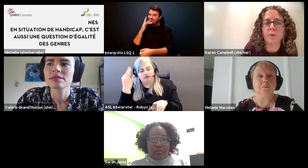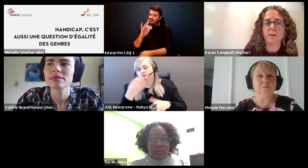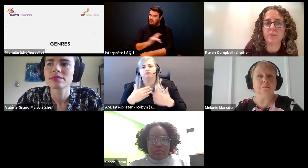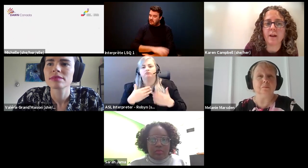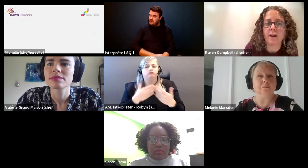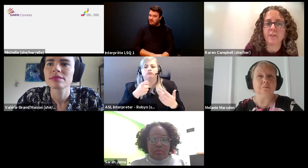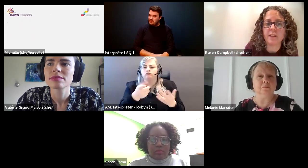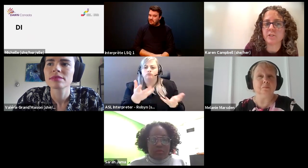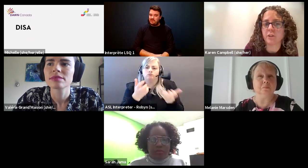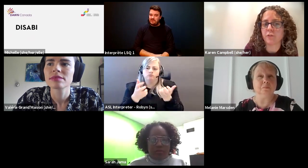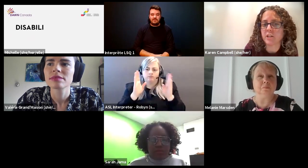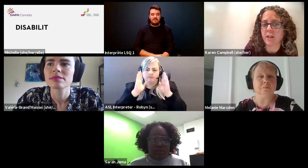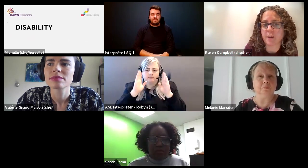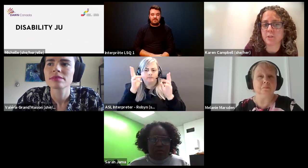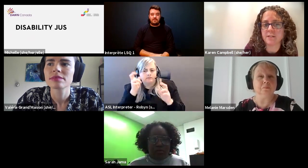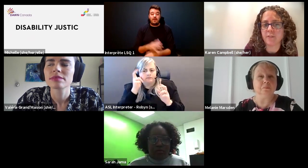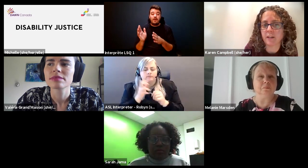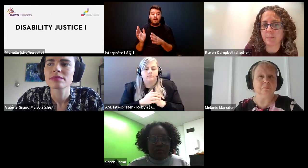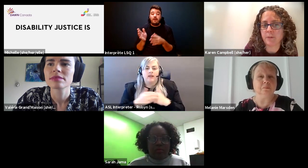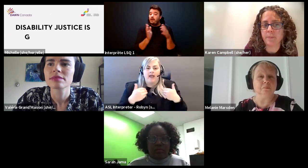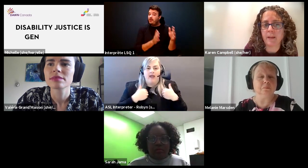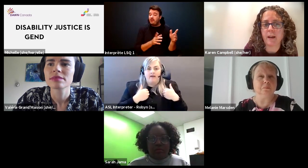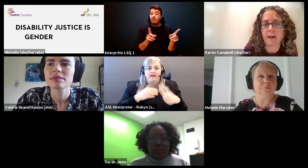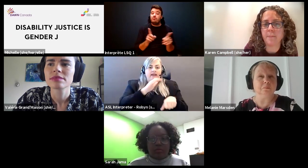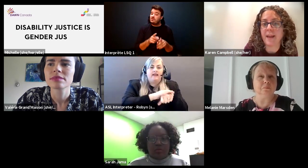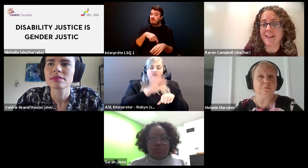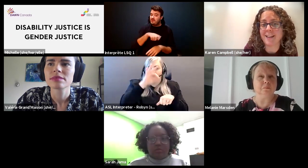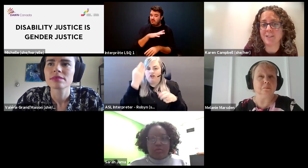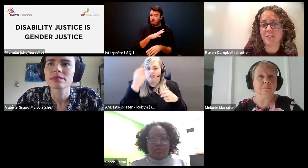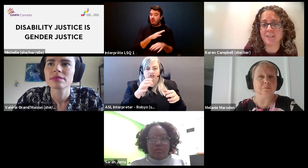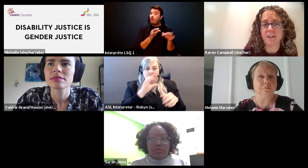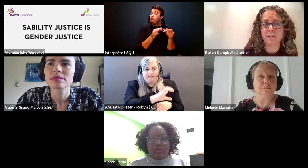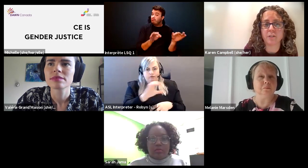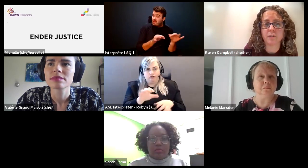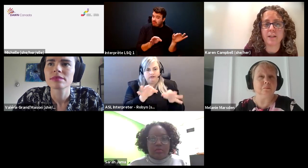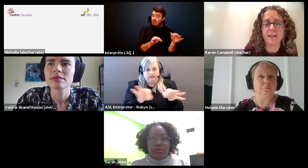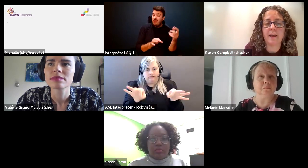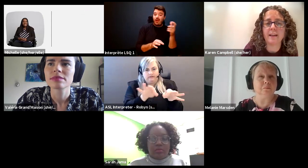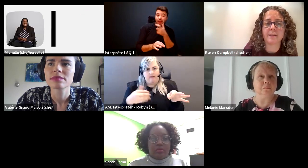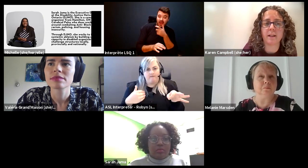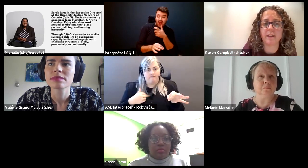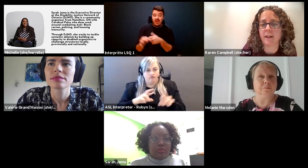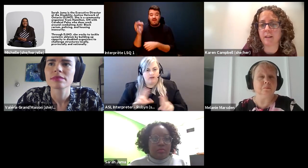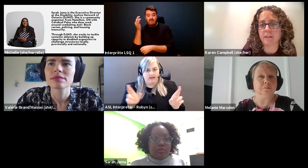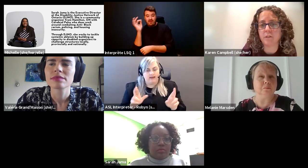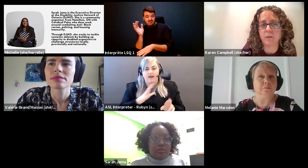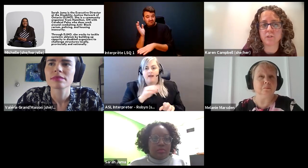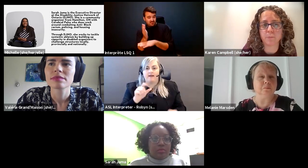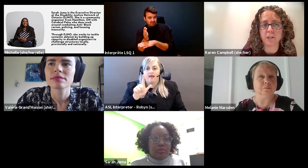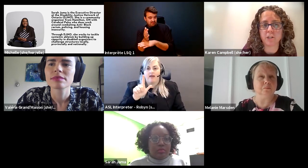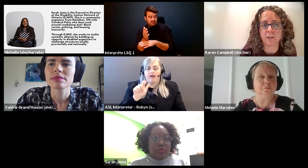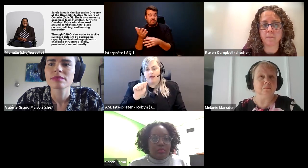Karen Campbell (she/her): We also have English and French captions available and, as you can see, on your screen asl and rescue interpretation.